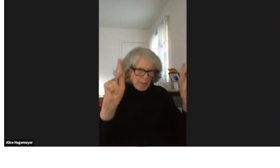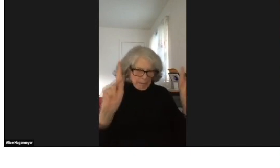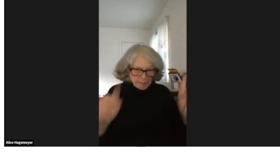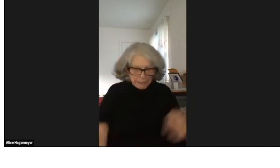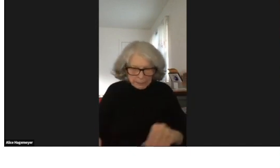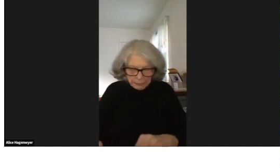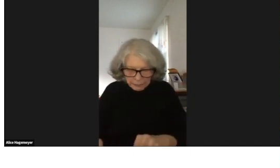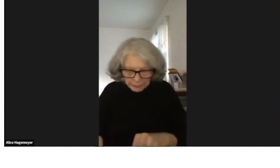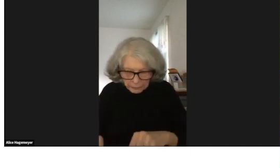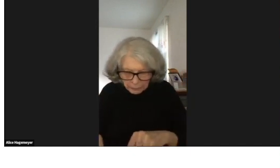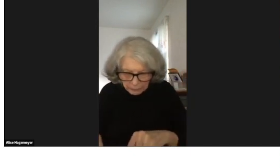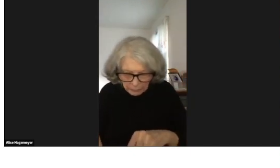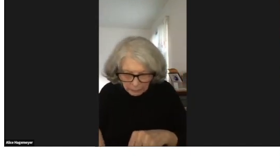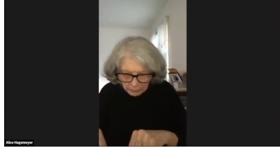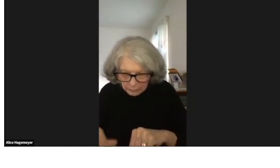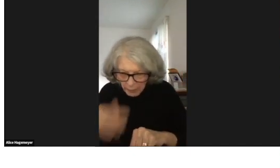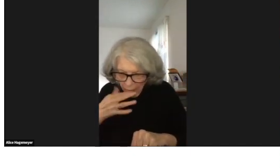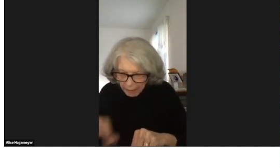You know, librarians, we do not give up.